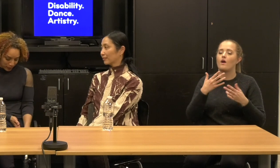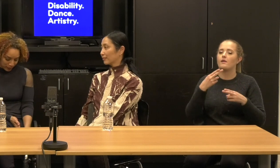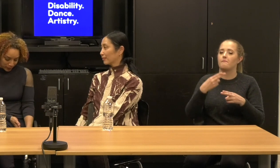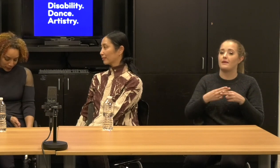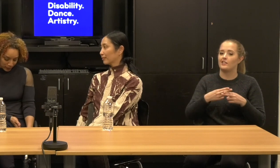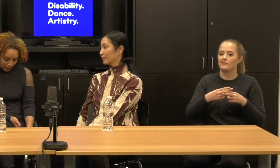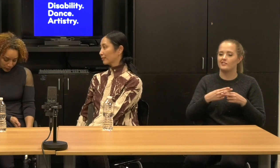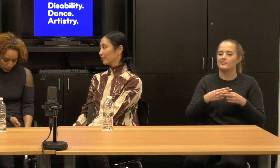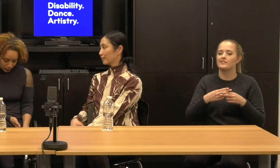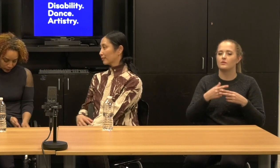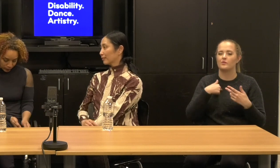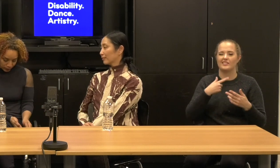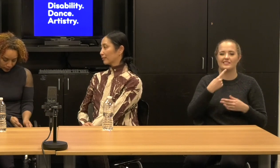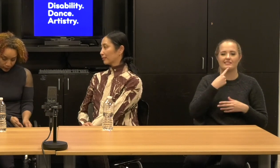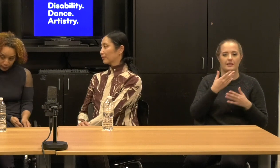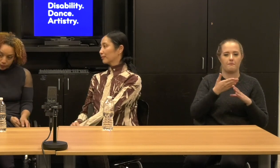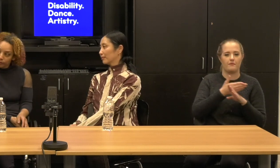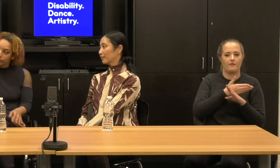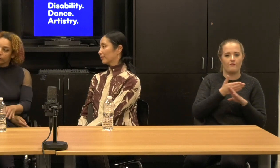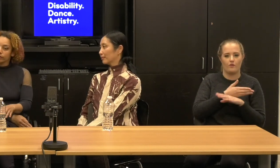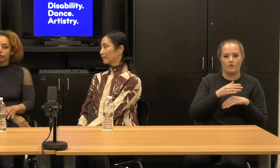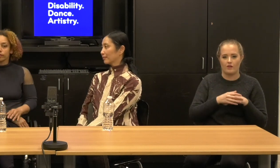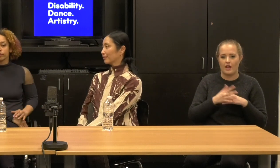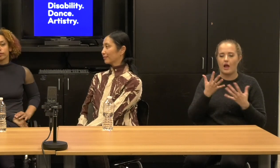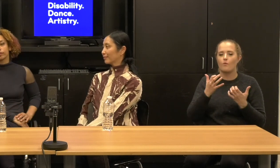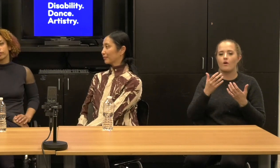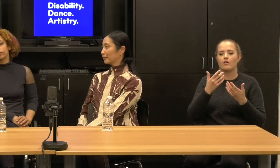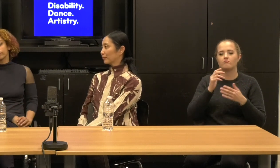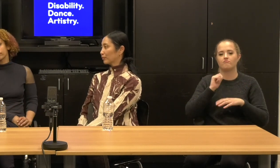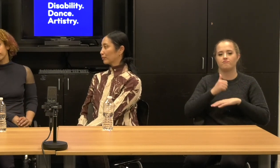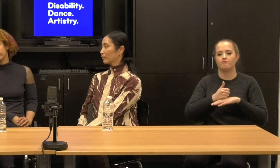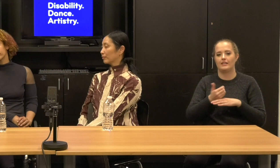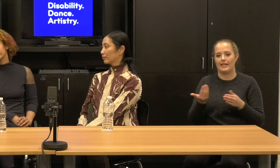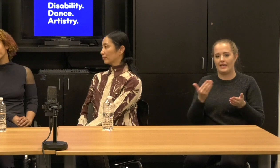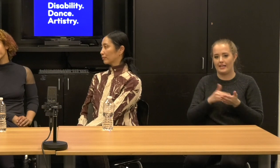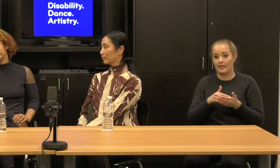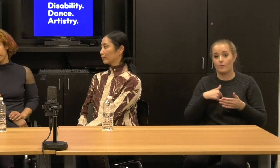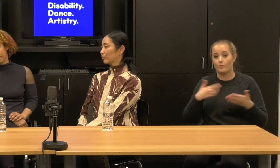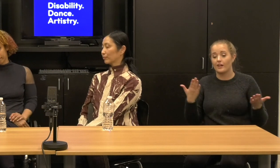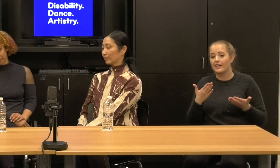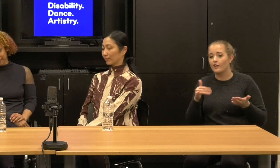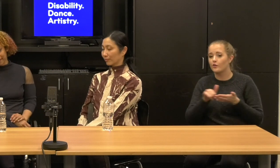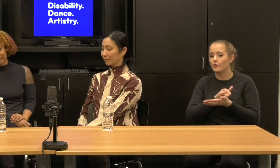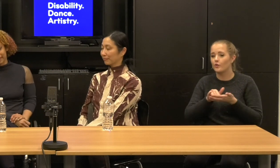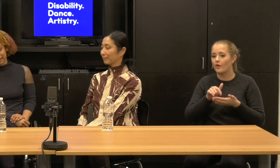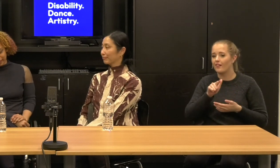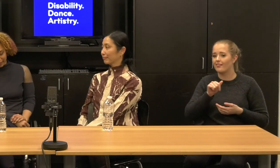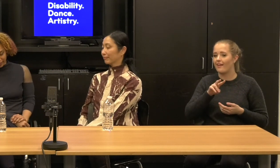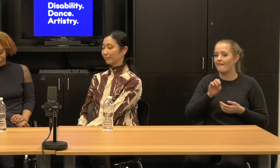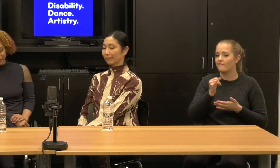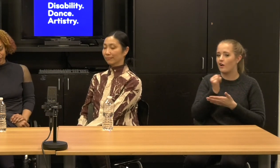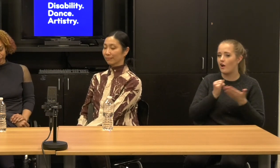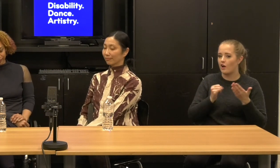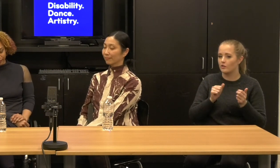us, maybe let me just set the scene again for us. So we're here at New York live arts with Janet Wong, who's the associate artistic director